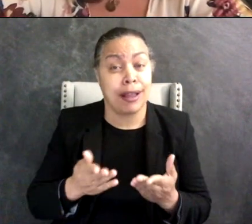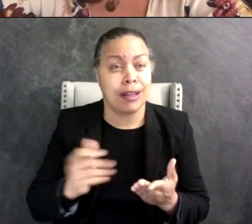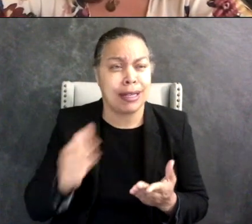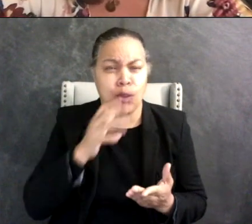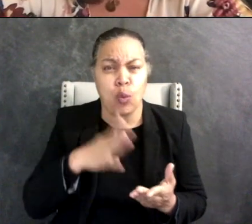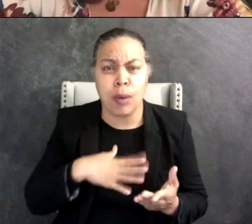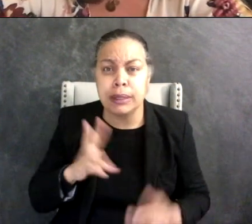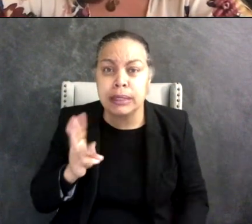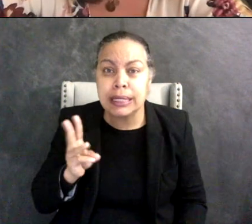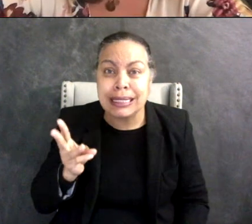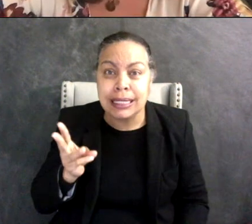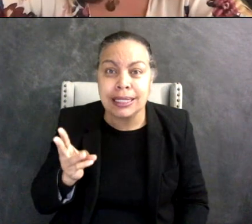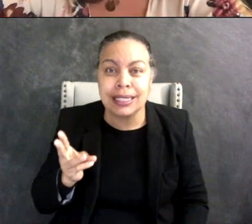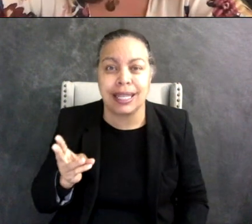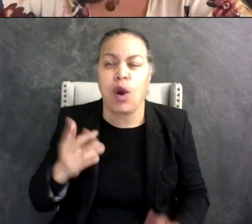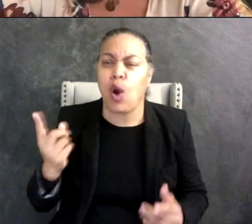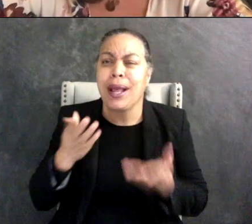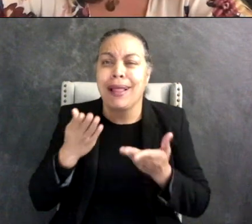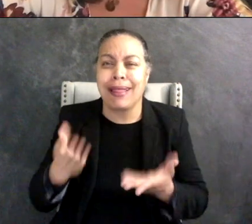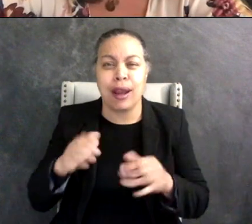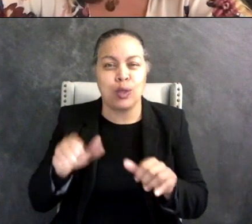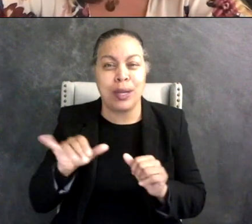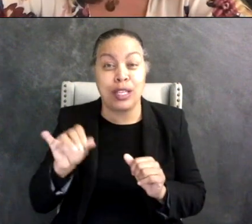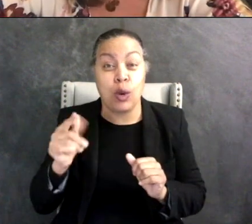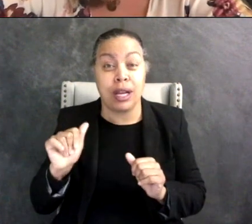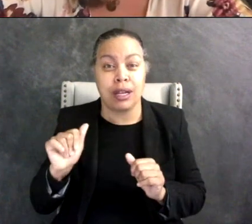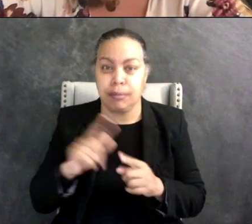and she was always at the park doing yoga and that was his friend, and they had fun.